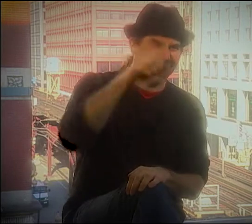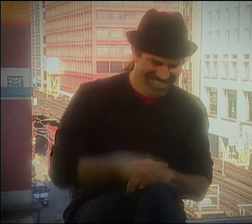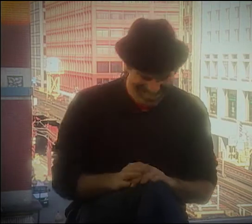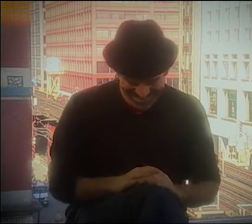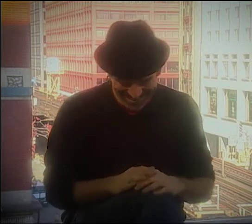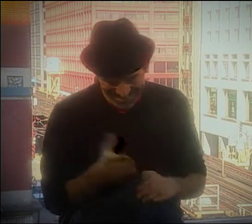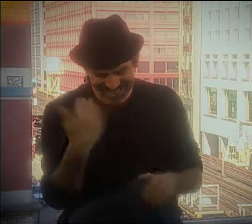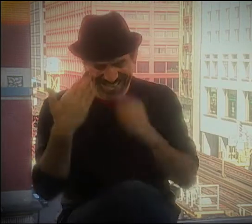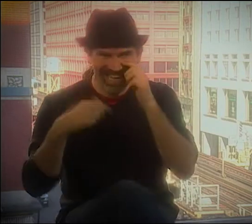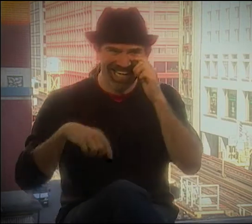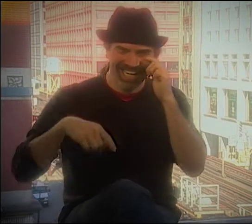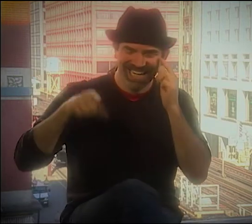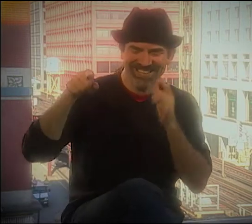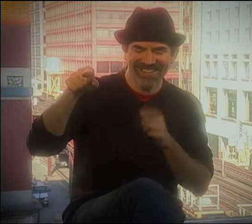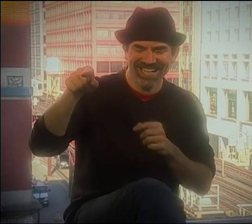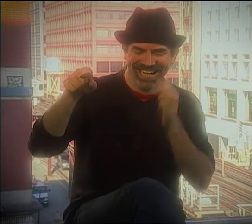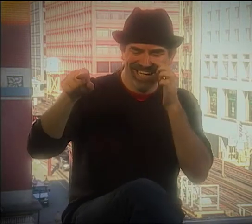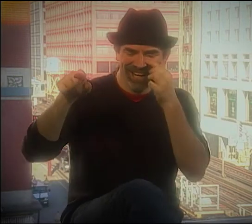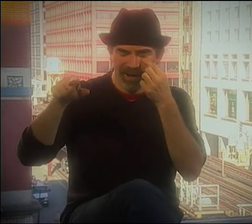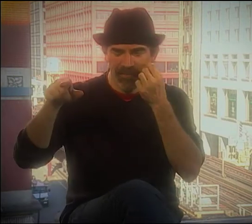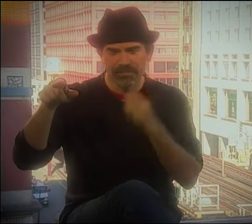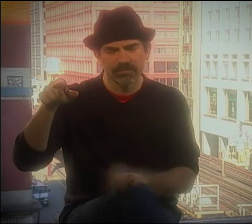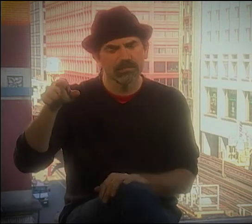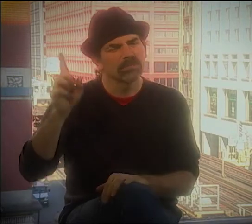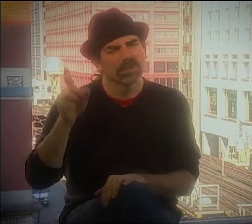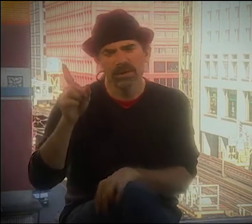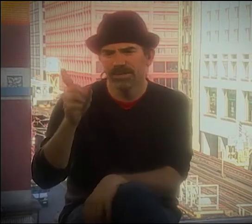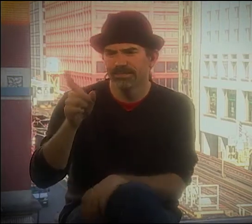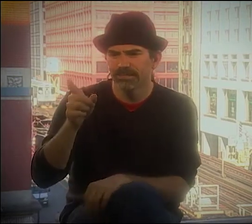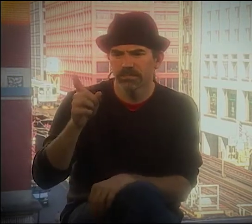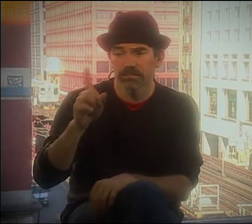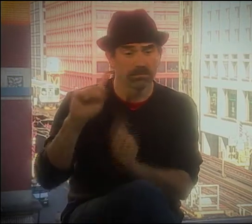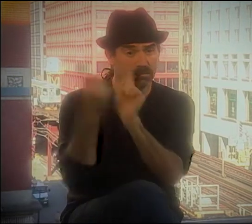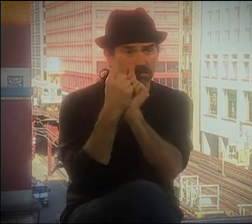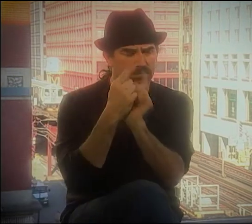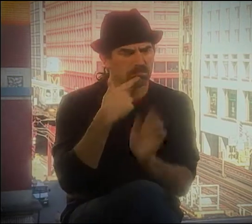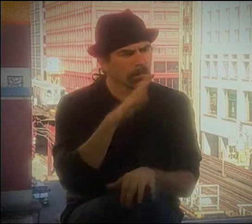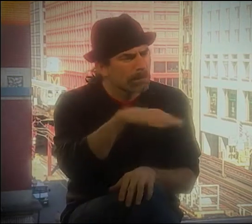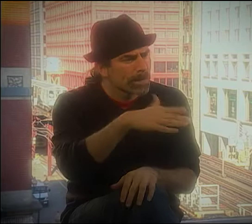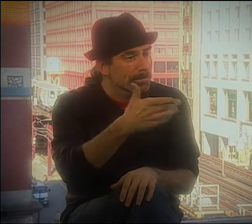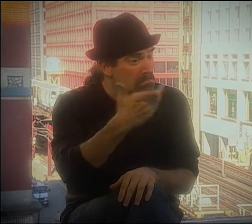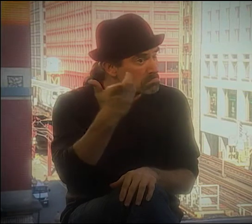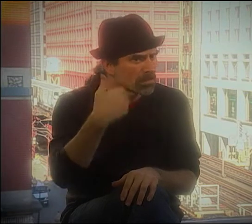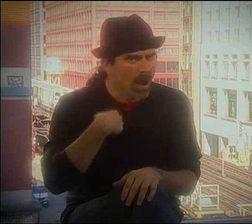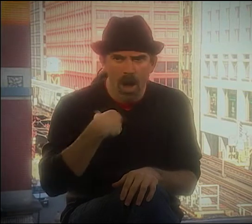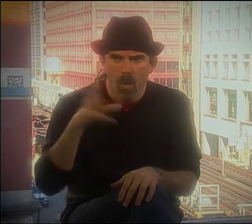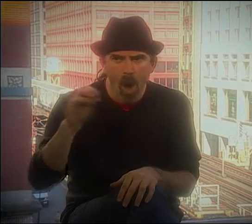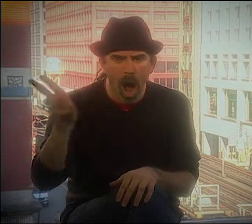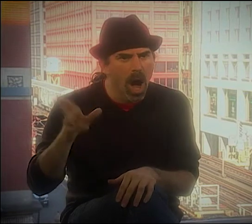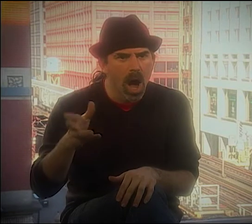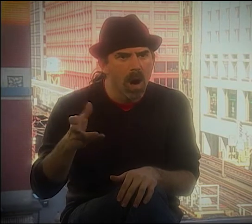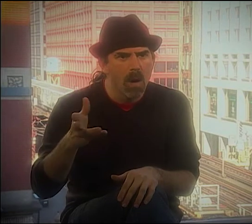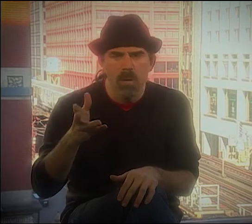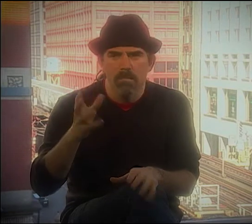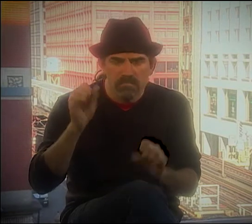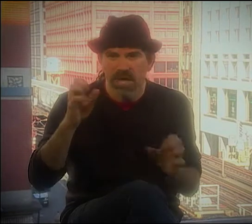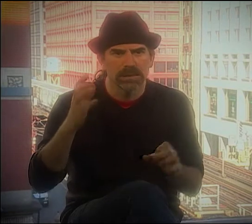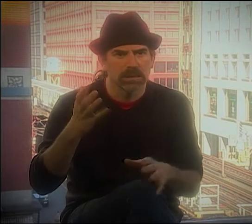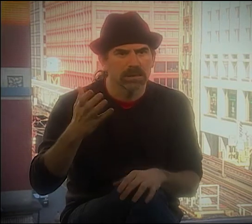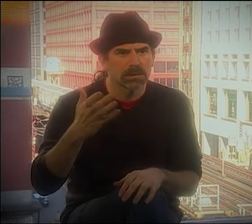SO HE MAY DENY IT, BUT HE HAD ONE. HE CAME UP TO ME AND HE SAID, "SO WHAT DID YOU THINK?"